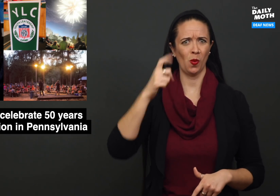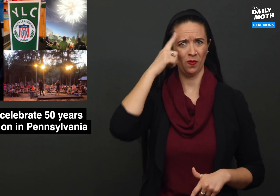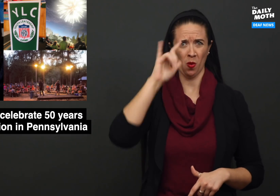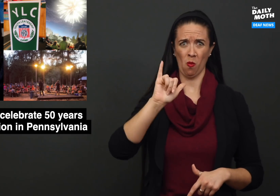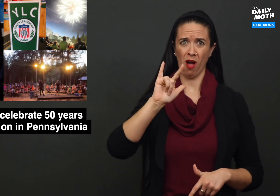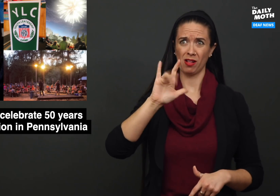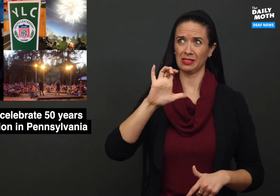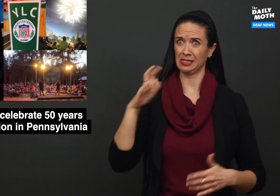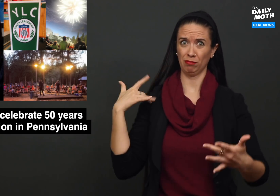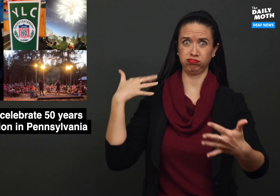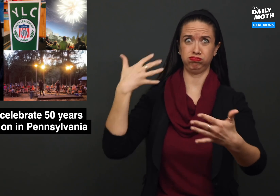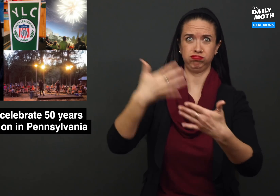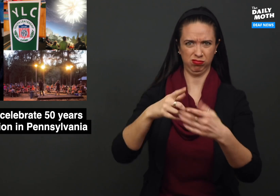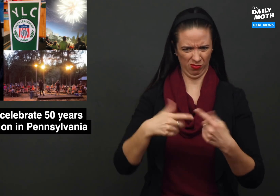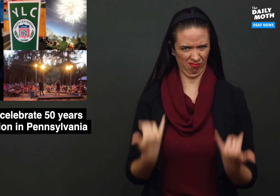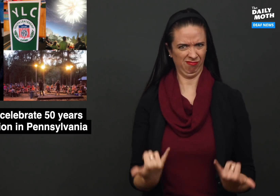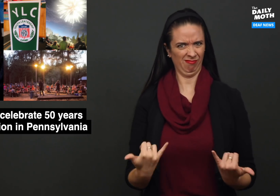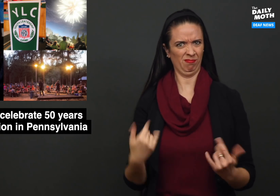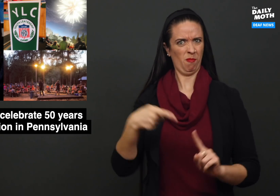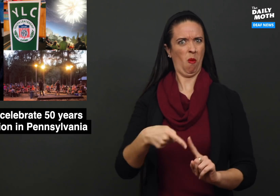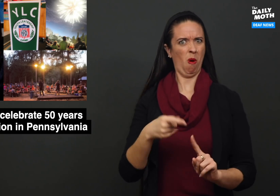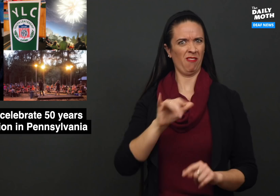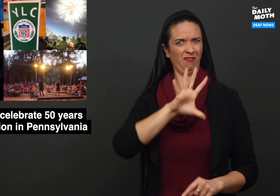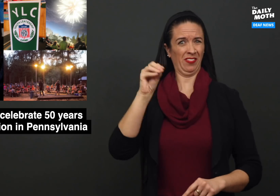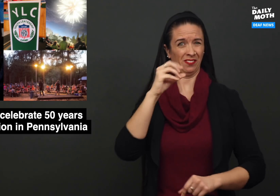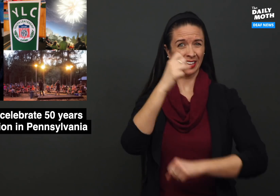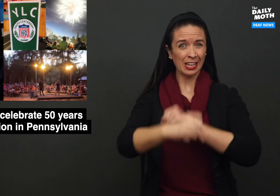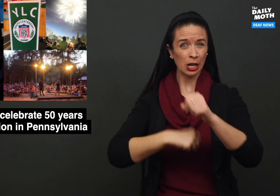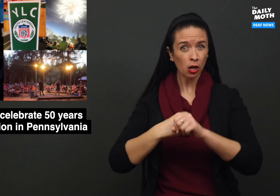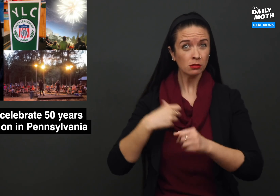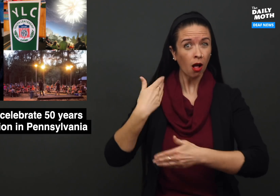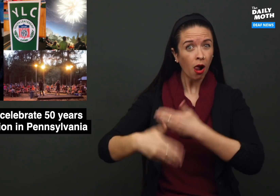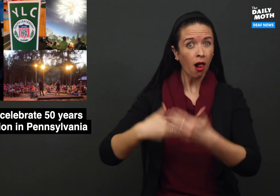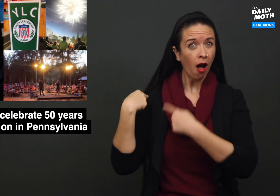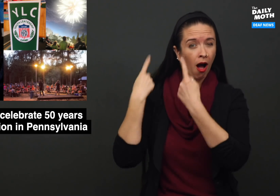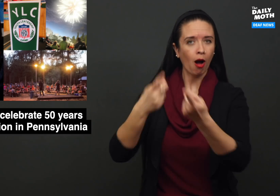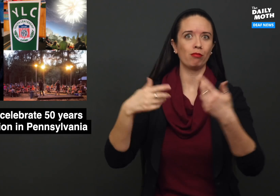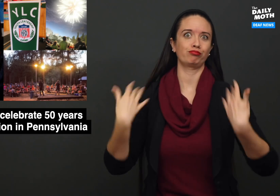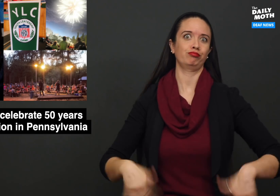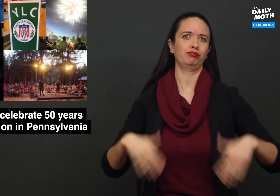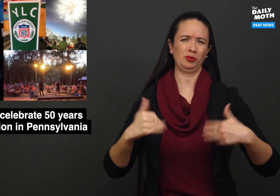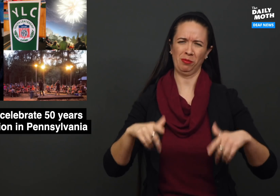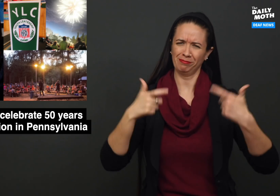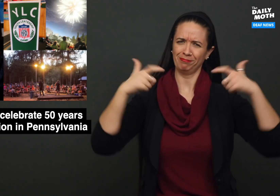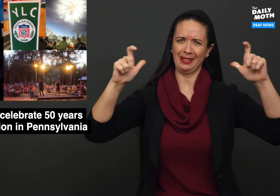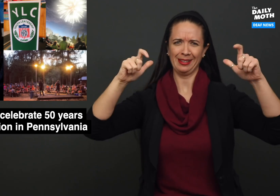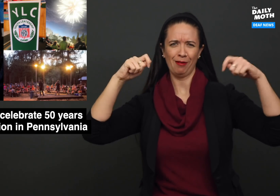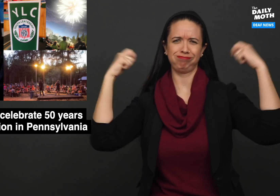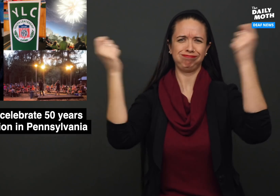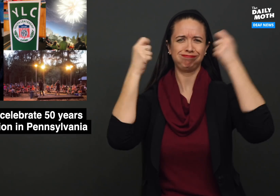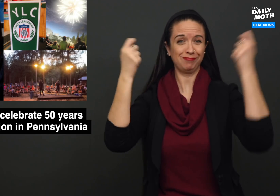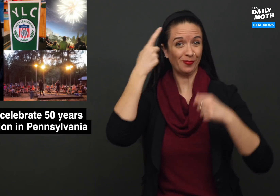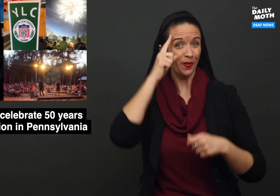for YLC to reach to this point- 50 years! So this is definitely a big celebration for